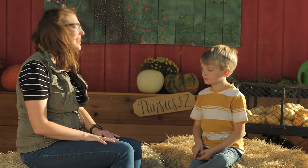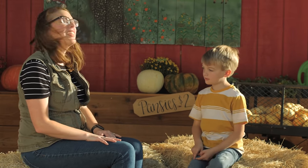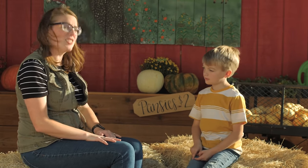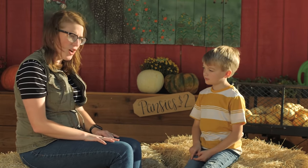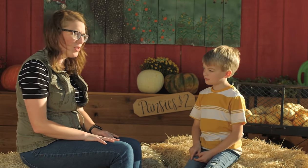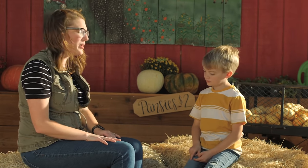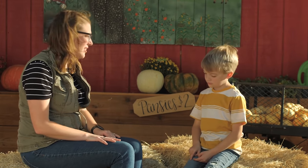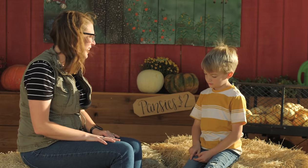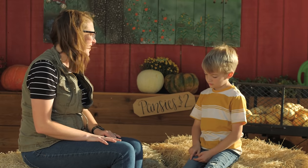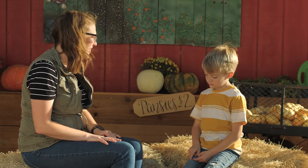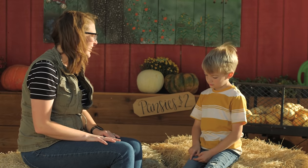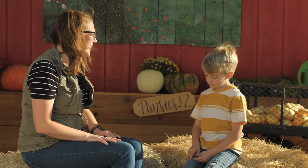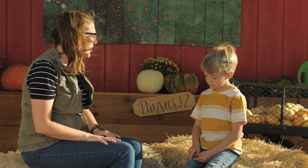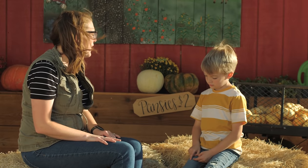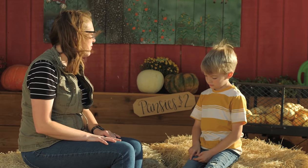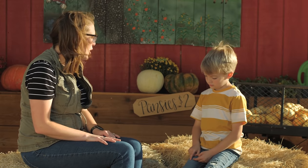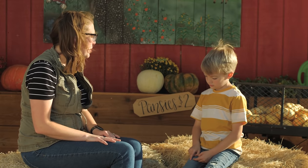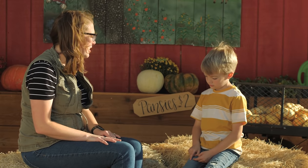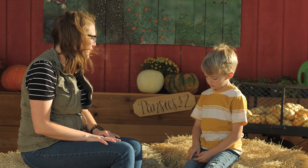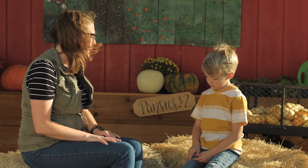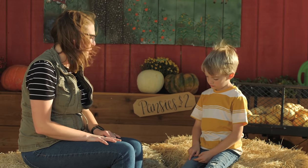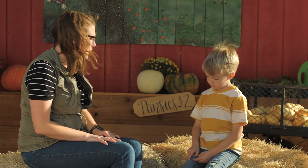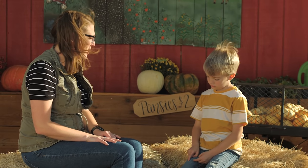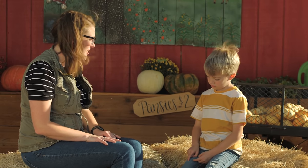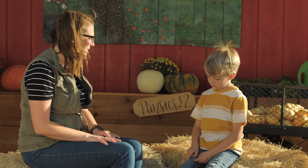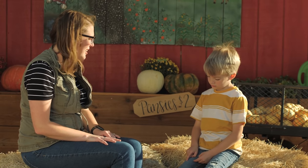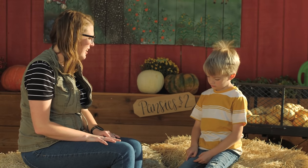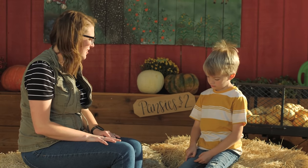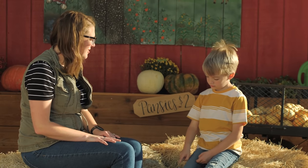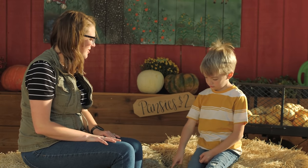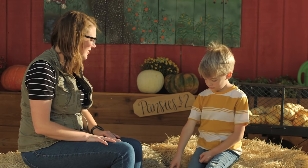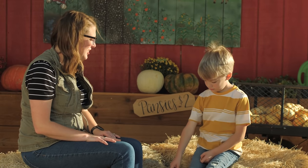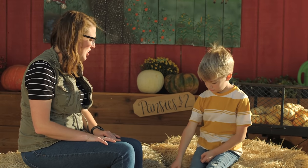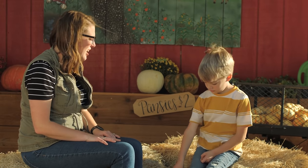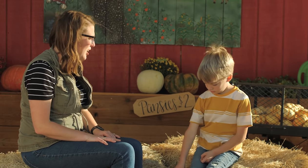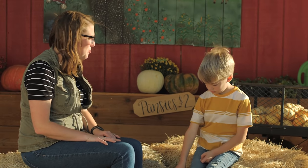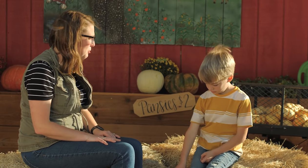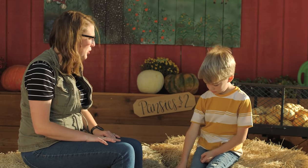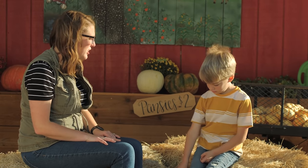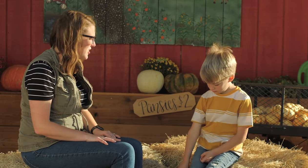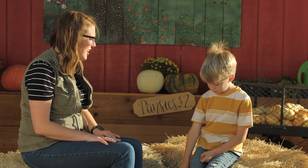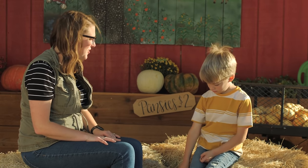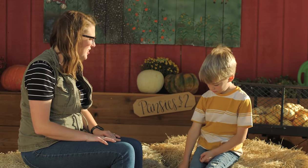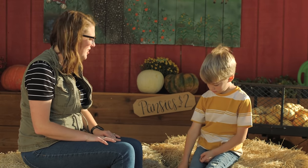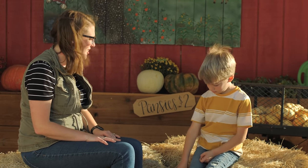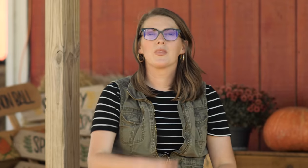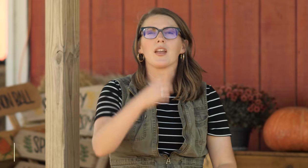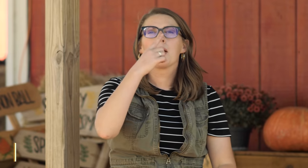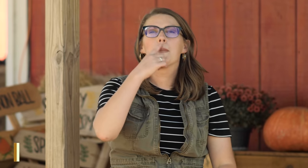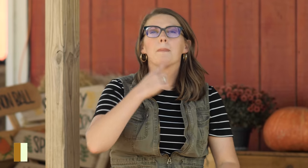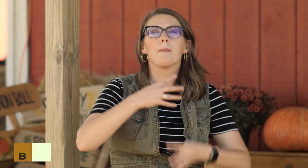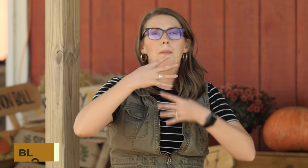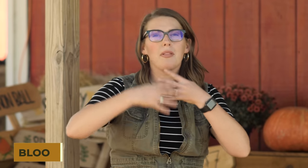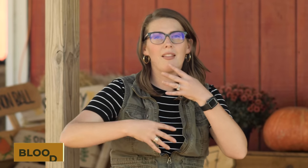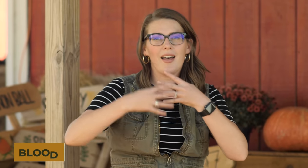It is a halloween thing. You have not been introduced to Frankenstein yet, you got a couple more years left. 'Blood,